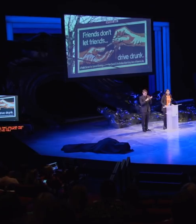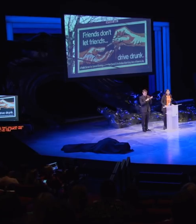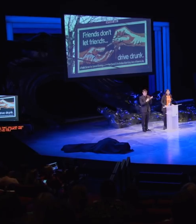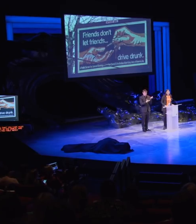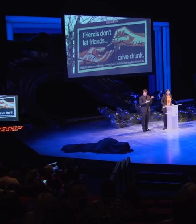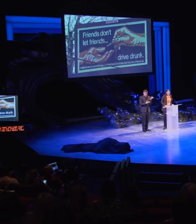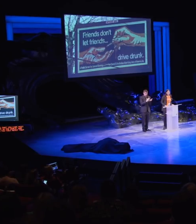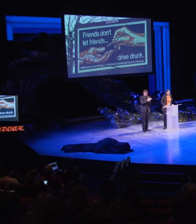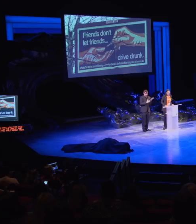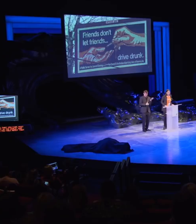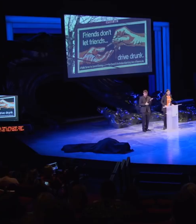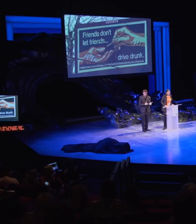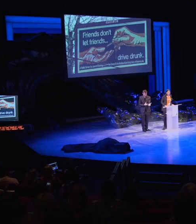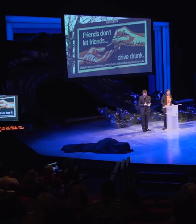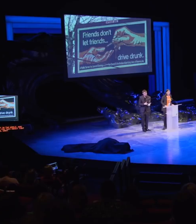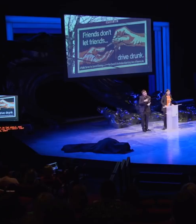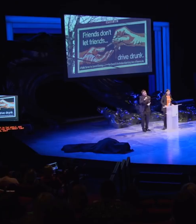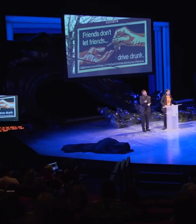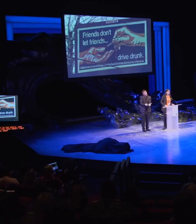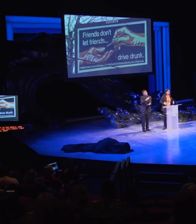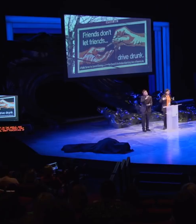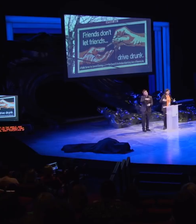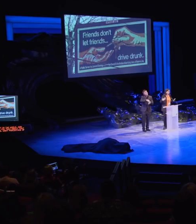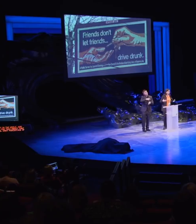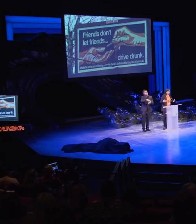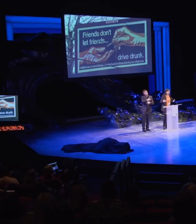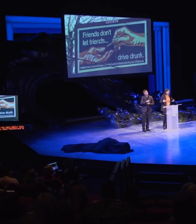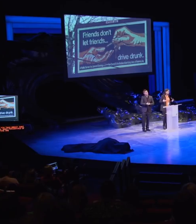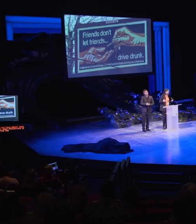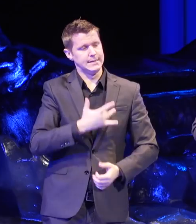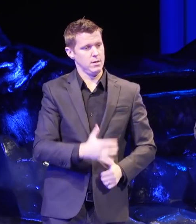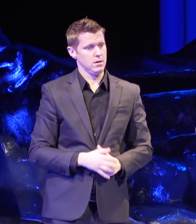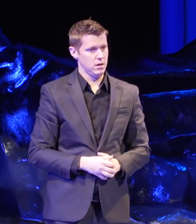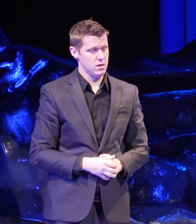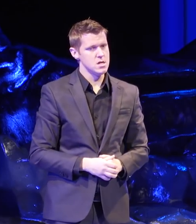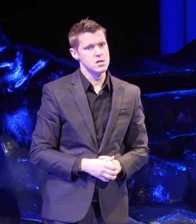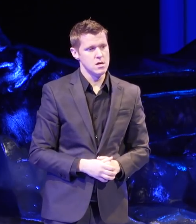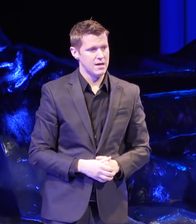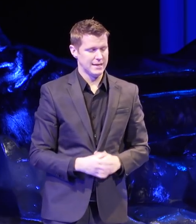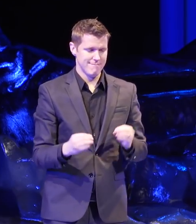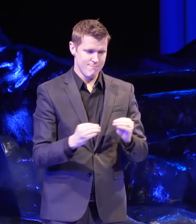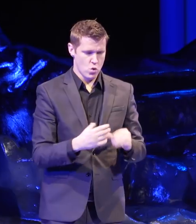what percentage of the time are you venting? You know, when it's really more about you